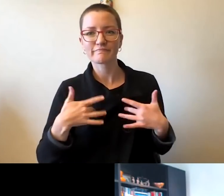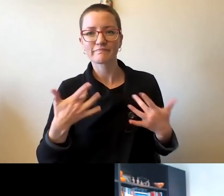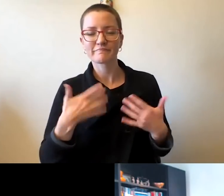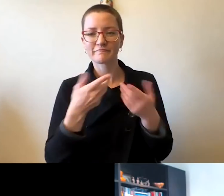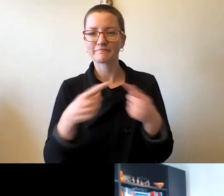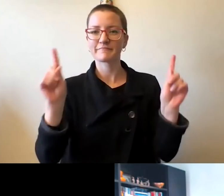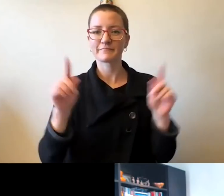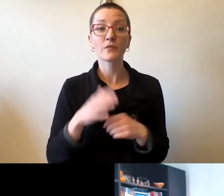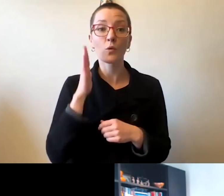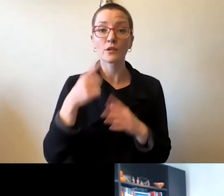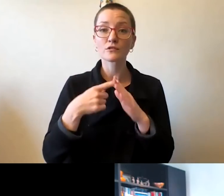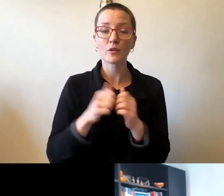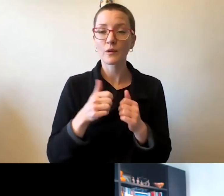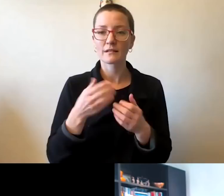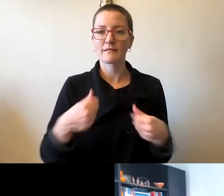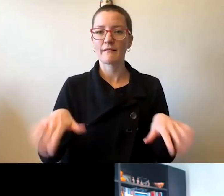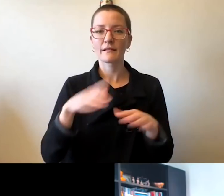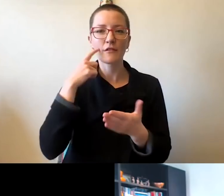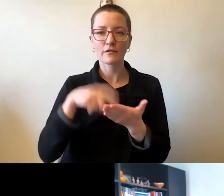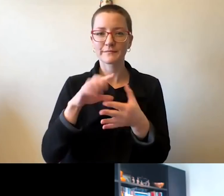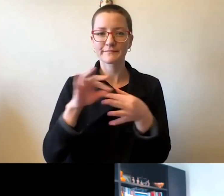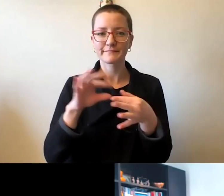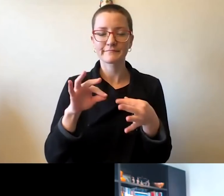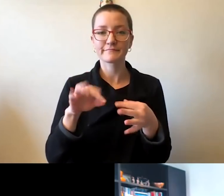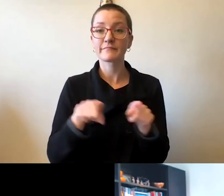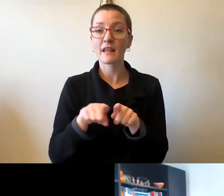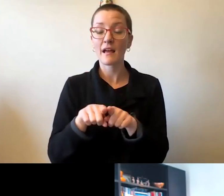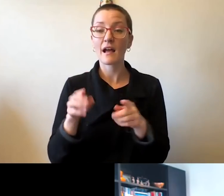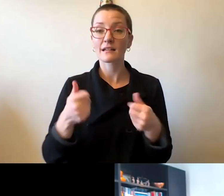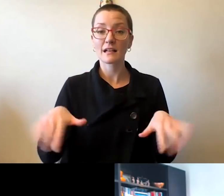As a land grant institution, the University of Illinois